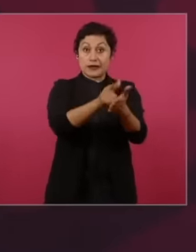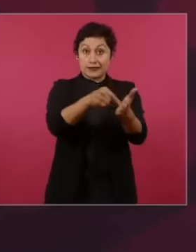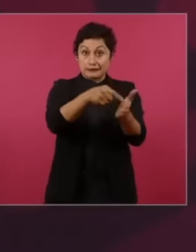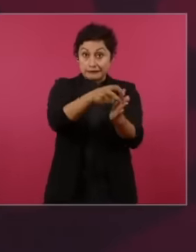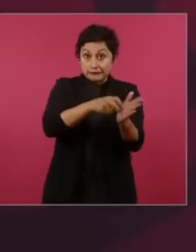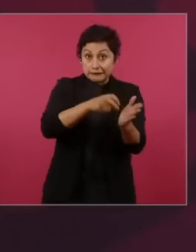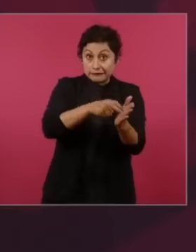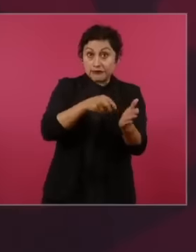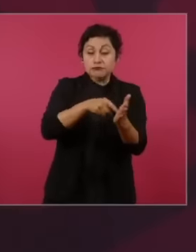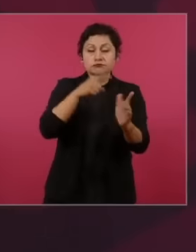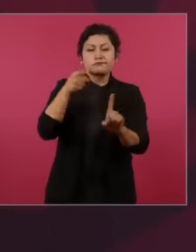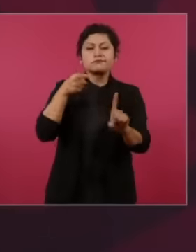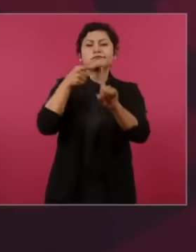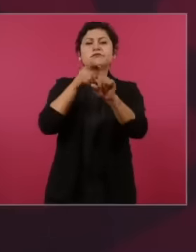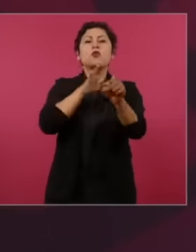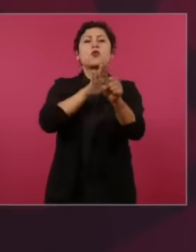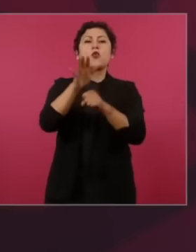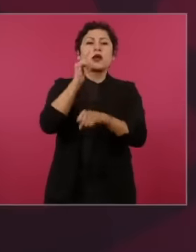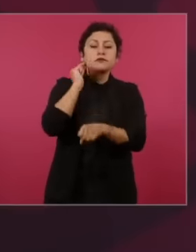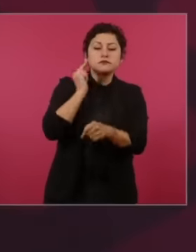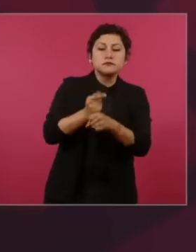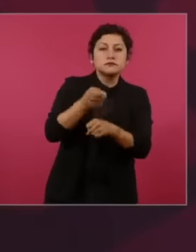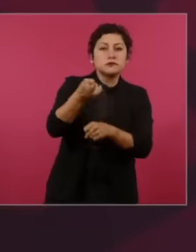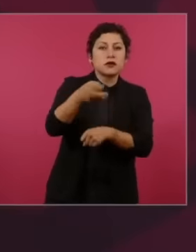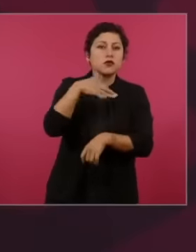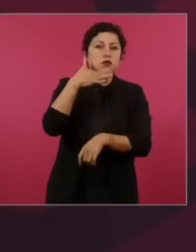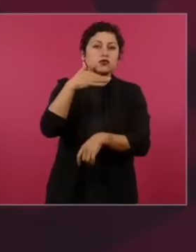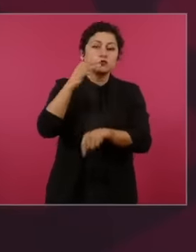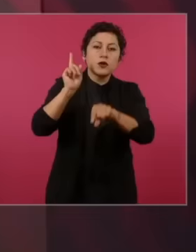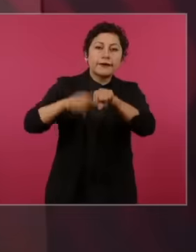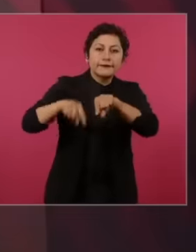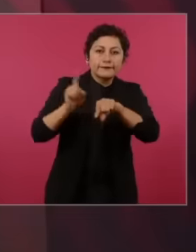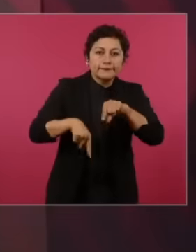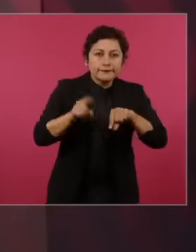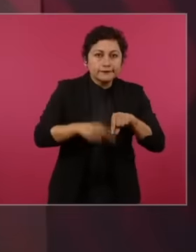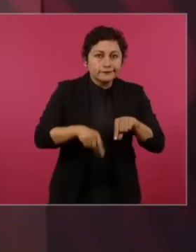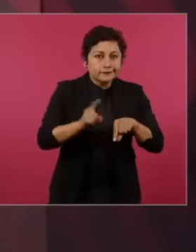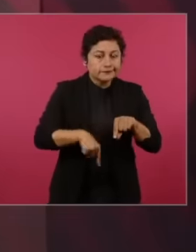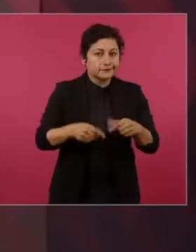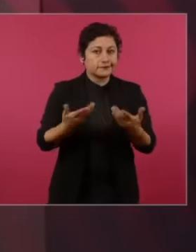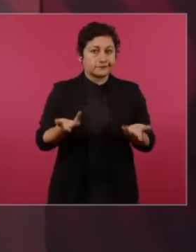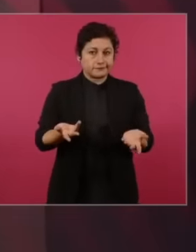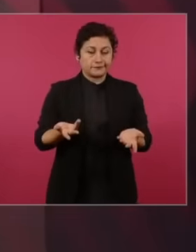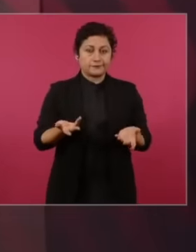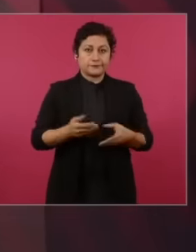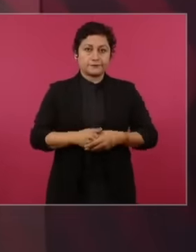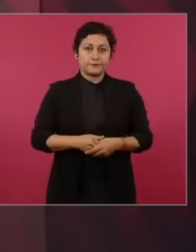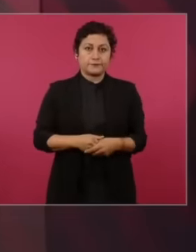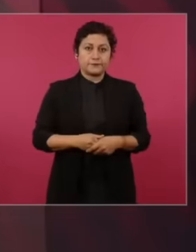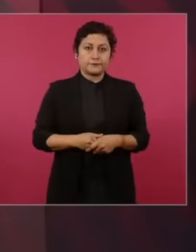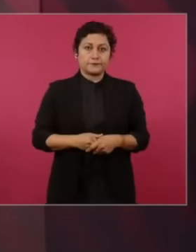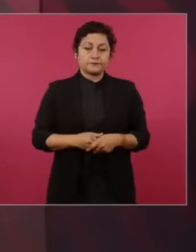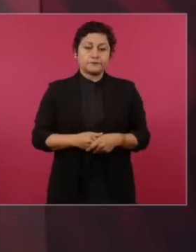the judiciary of corruption and it is not To get angry, worry,